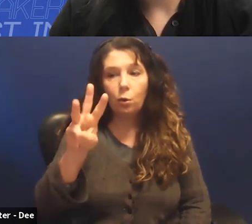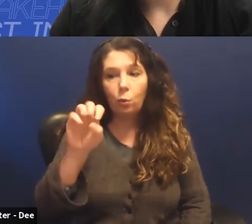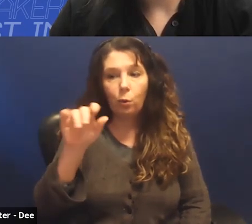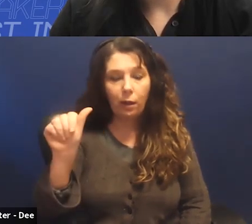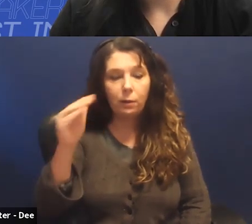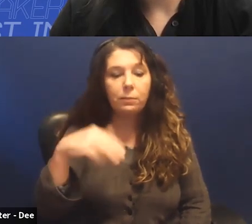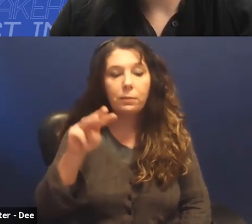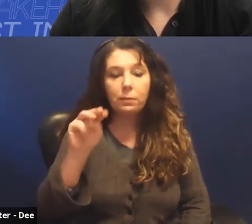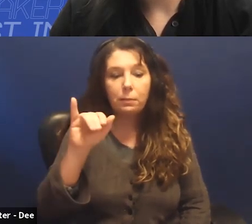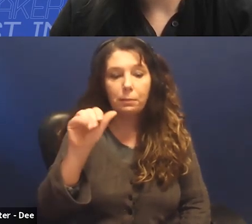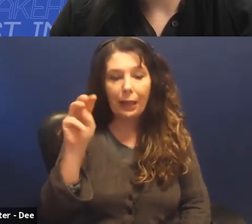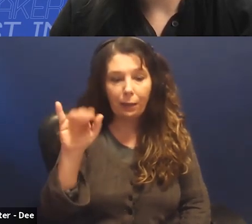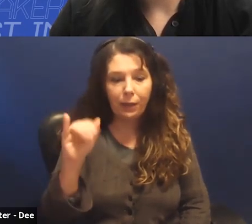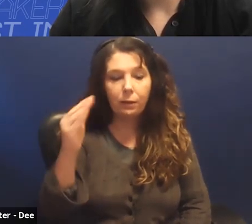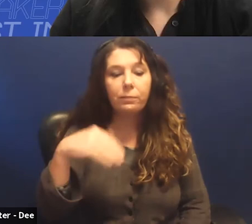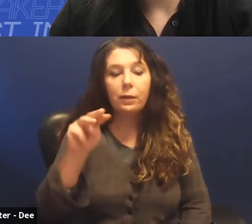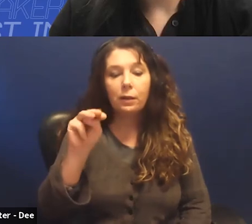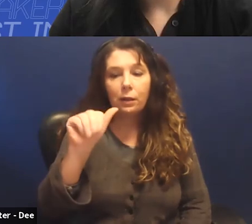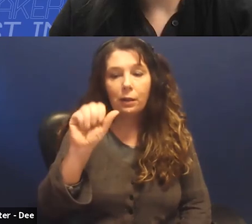Must couldn't order.